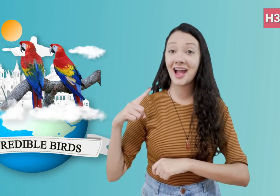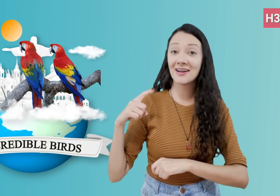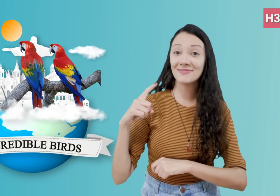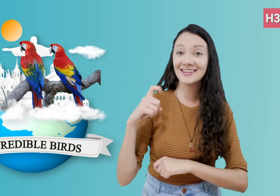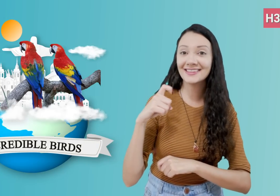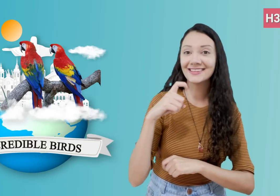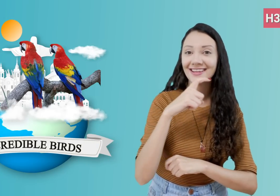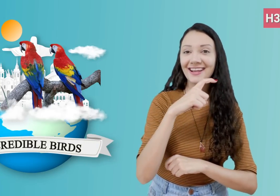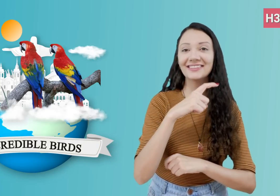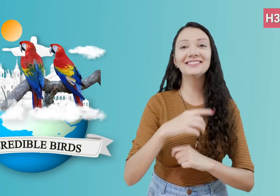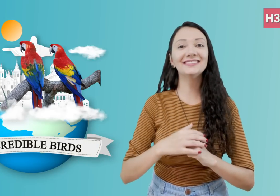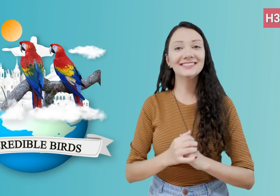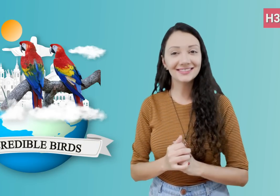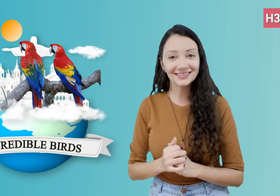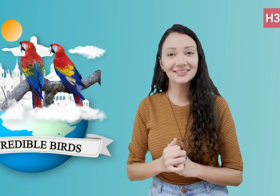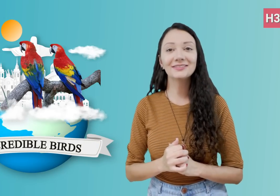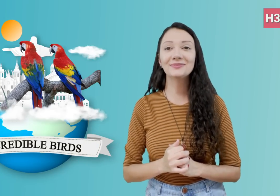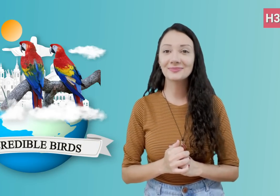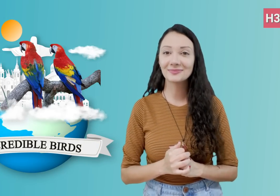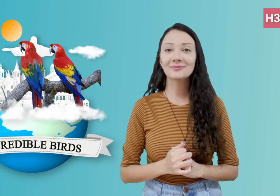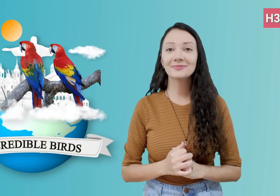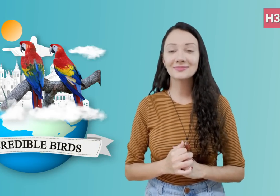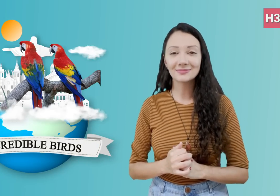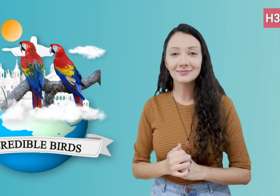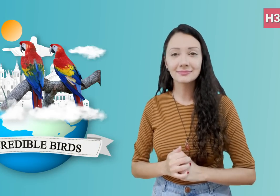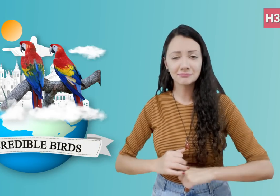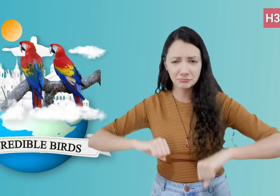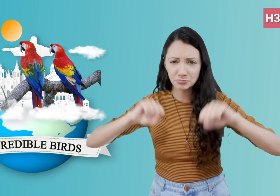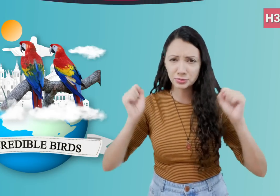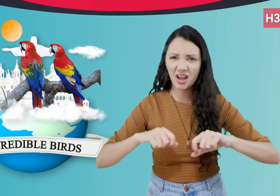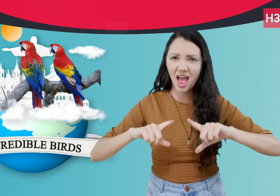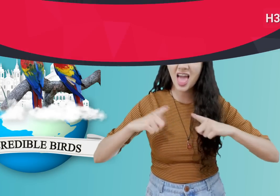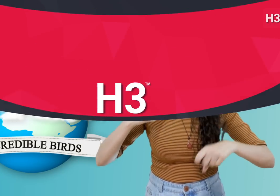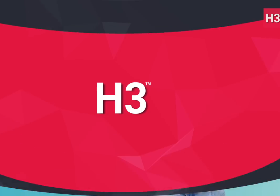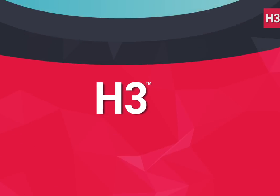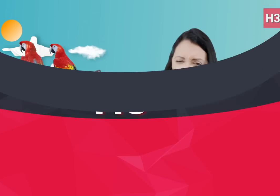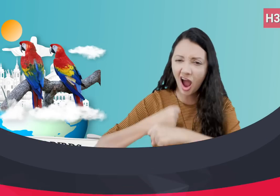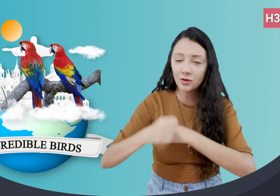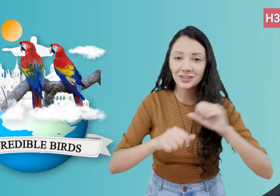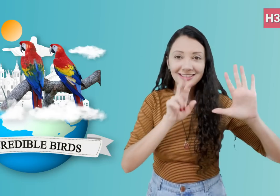insects and larvae, bugs and snails,